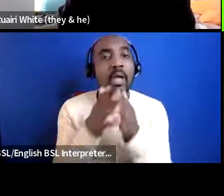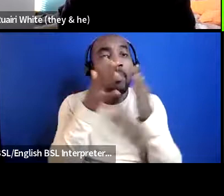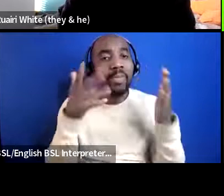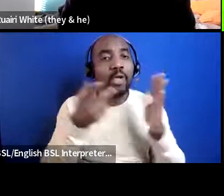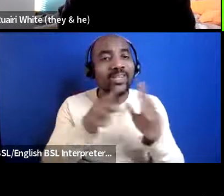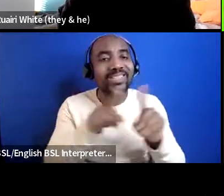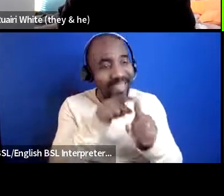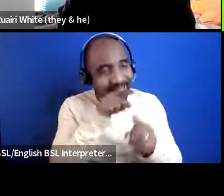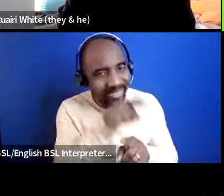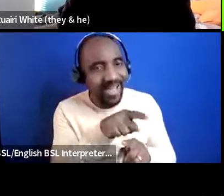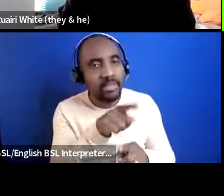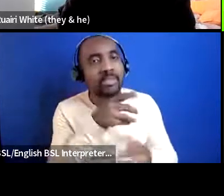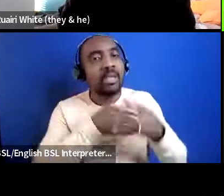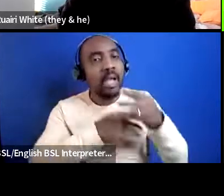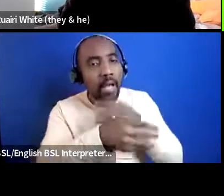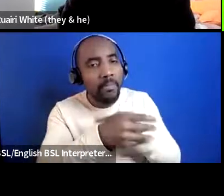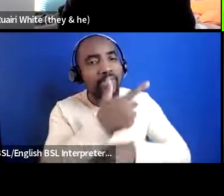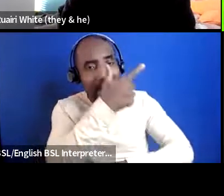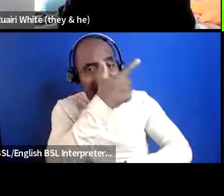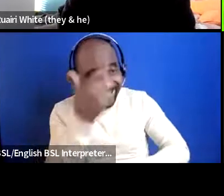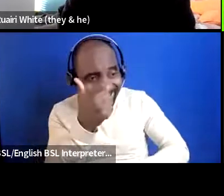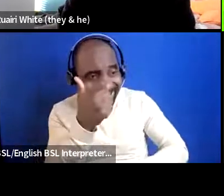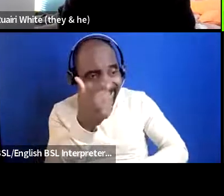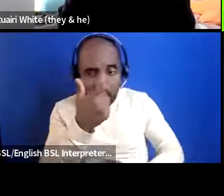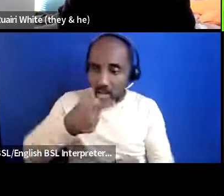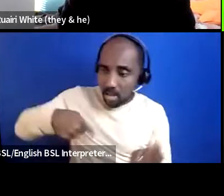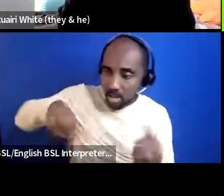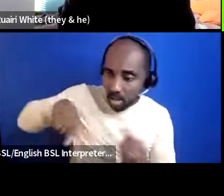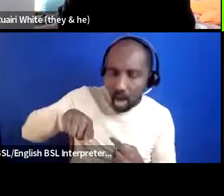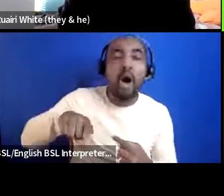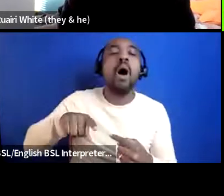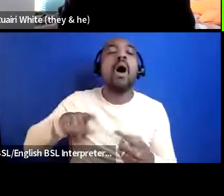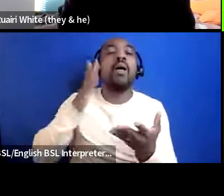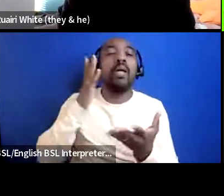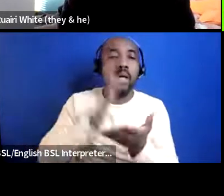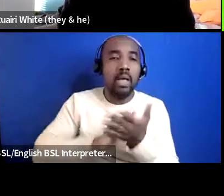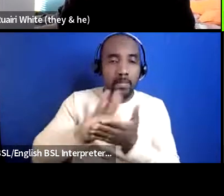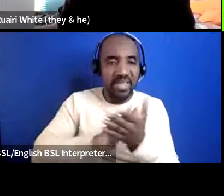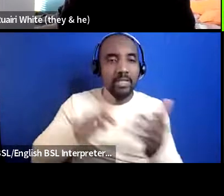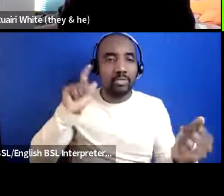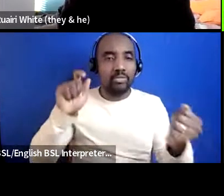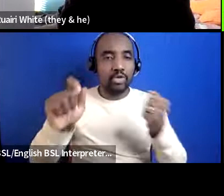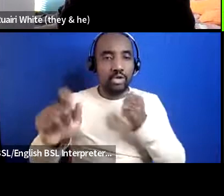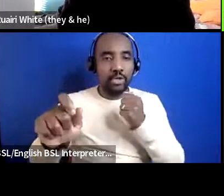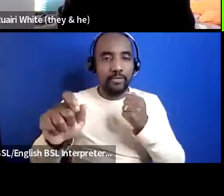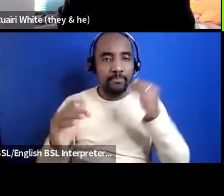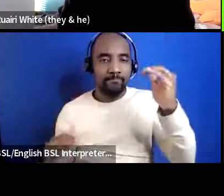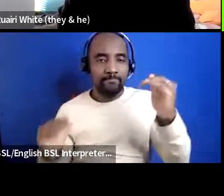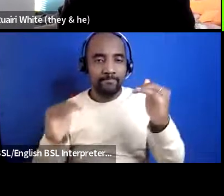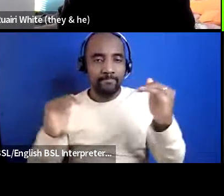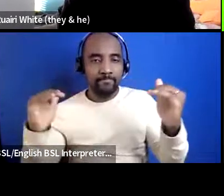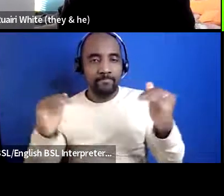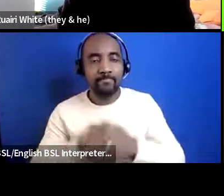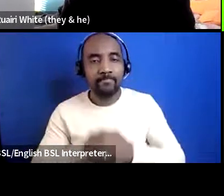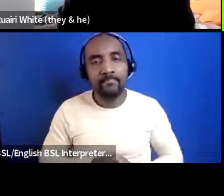then we then we start to see things things shift a bit more um but i think it's yeah it's